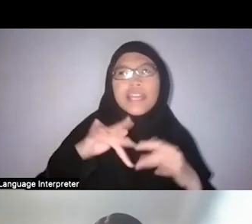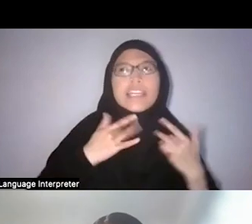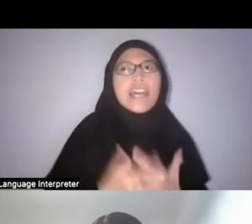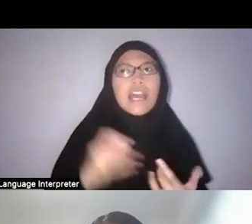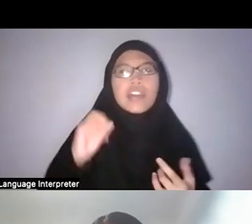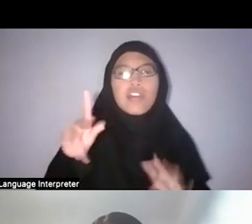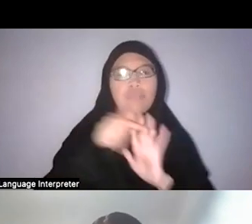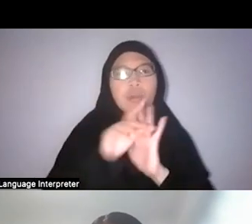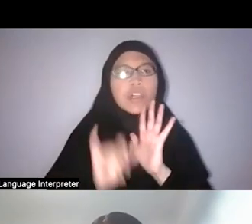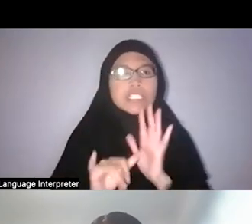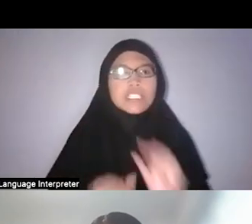And...